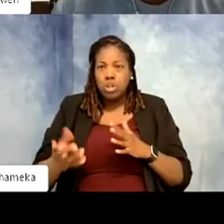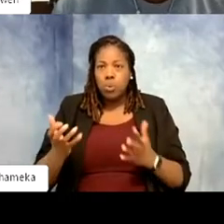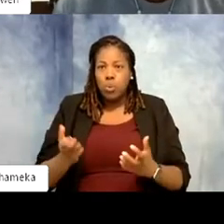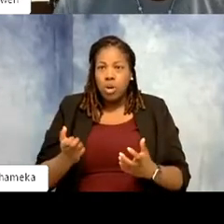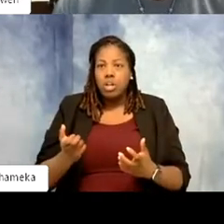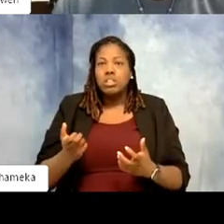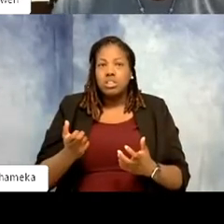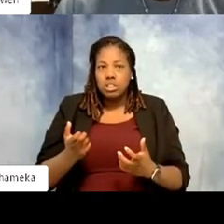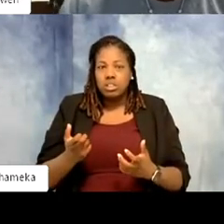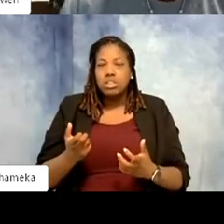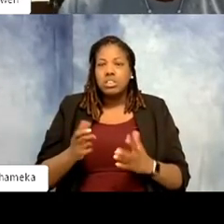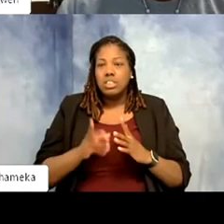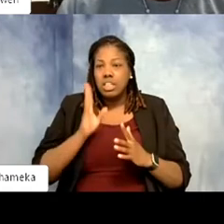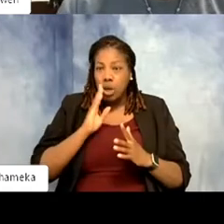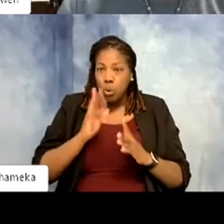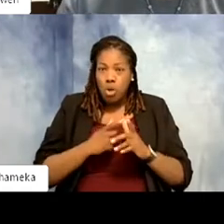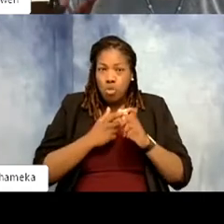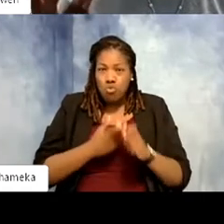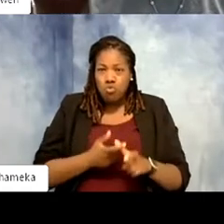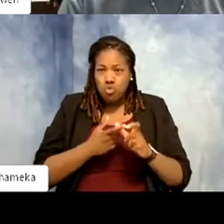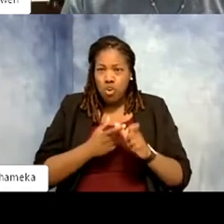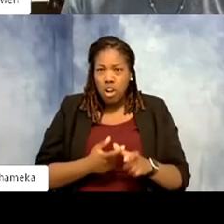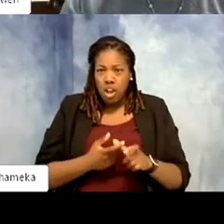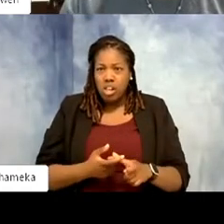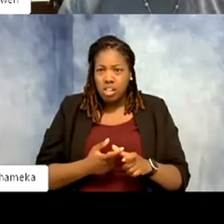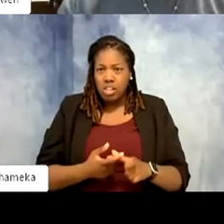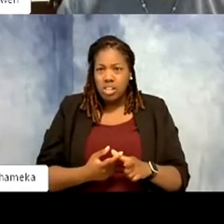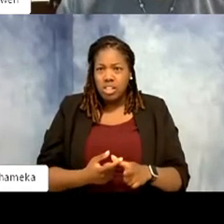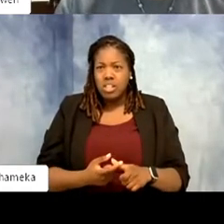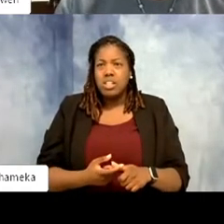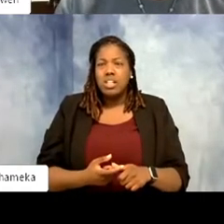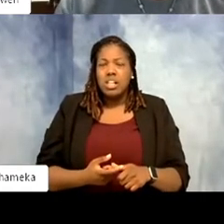they pretty much run and it's like the brains trying to tell the legs where to run it's kind of